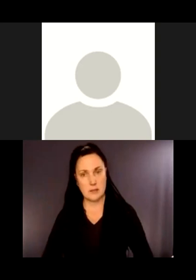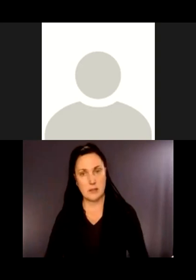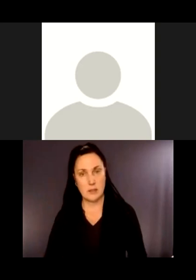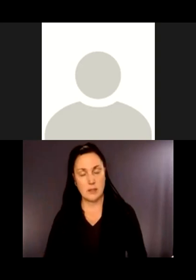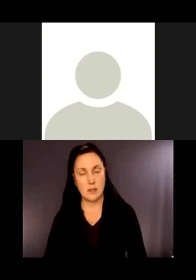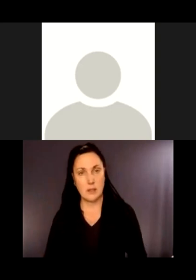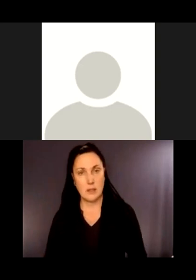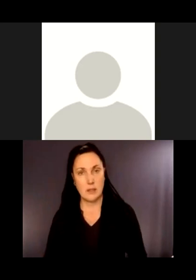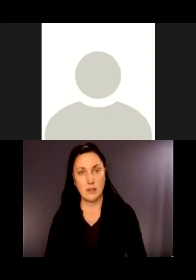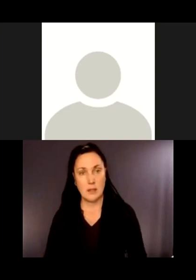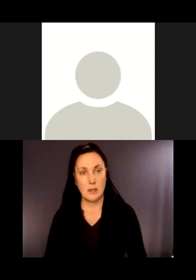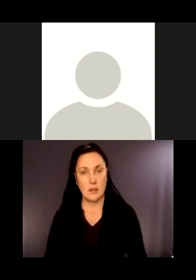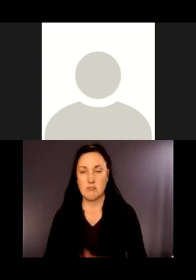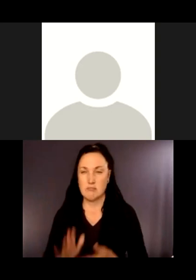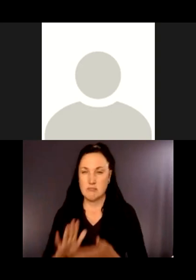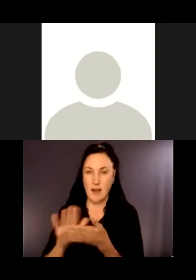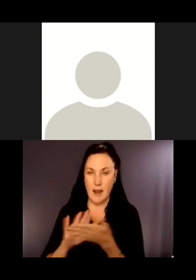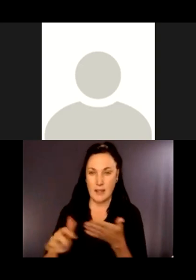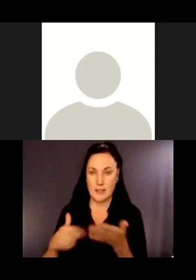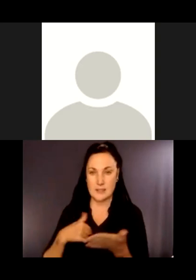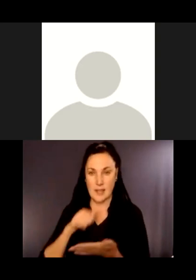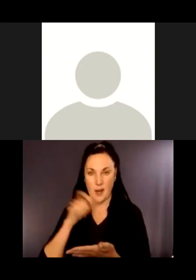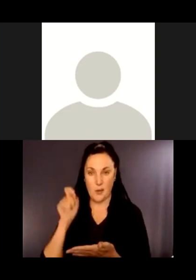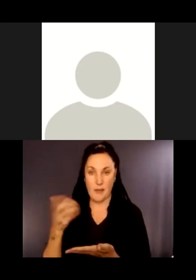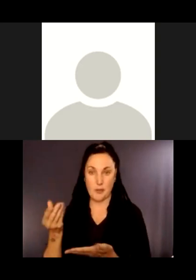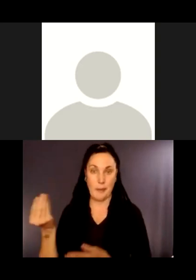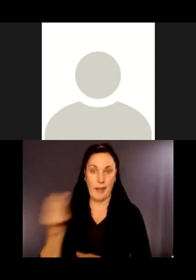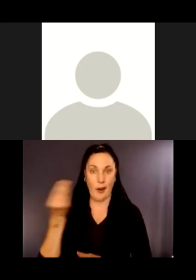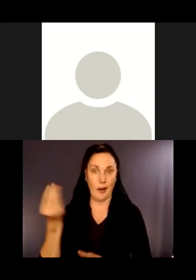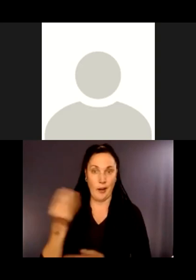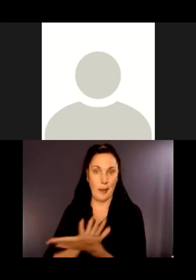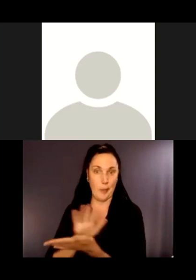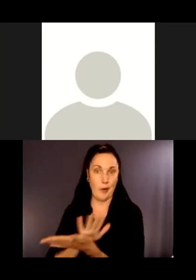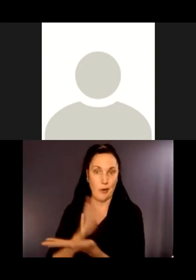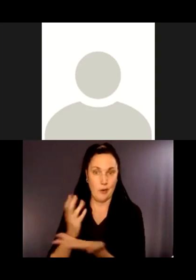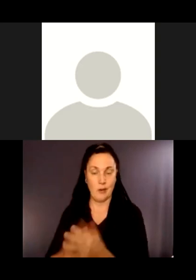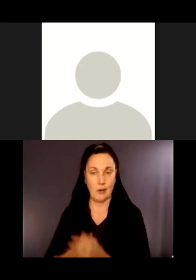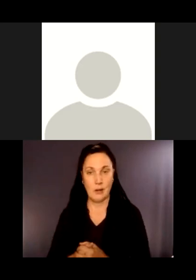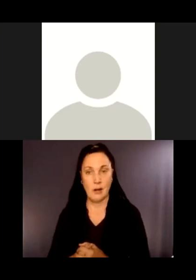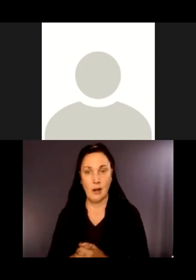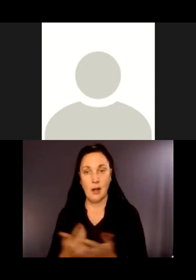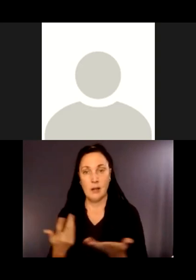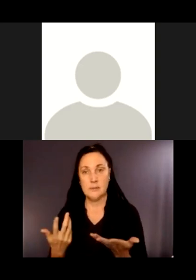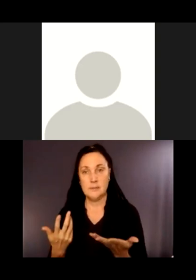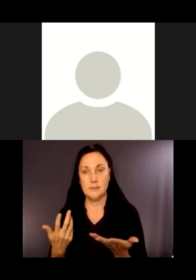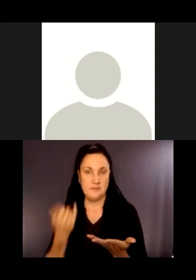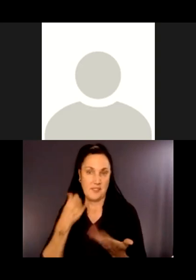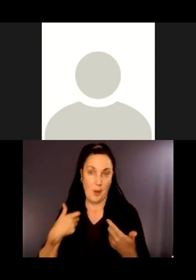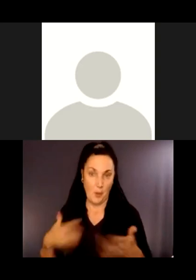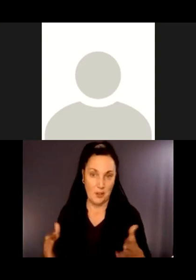It's nice not to have to carry paper a lot of the time if you don't want to.